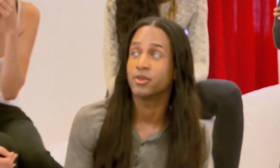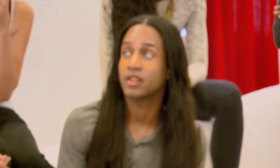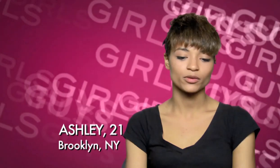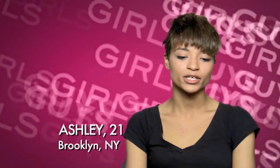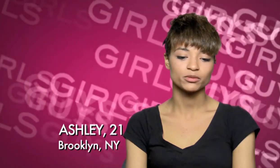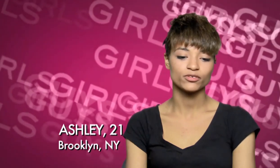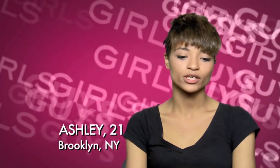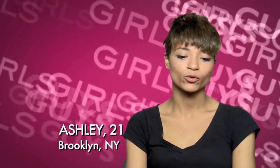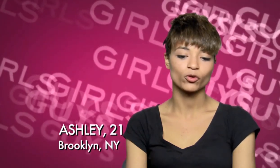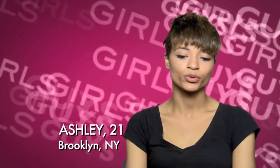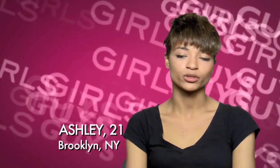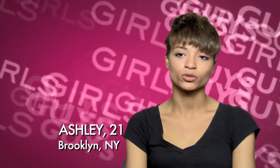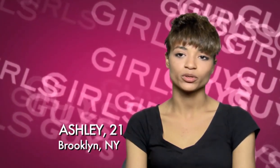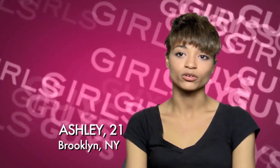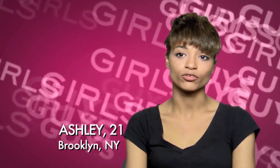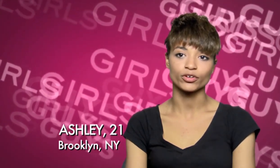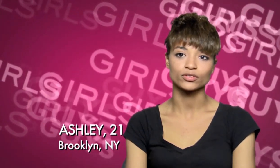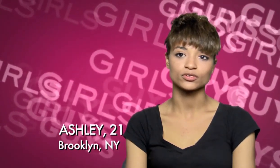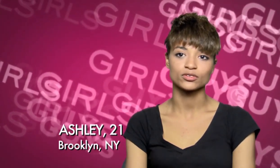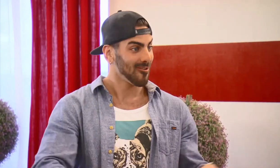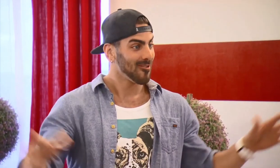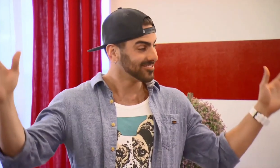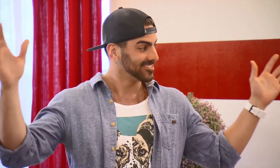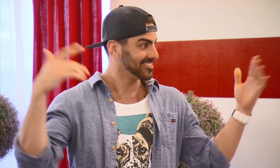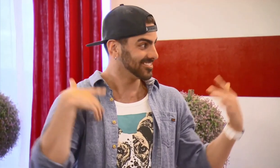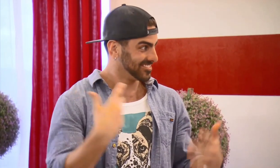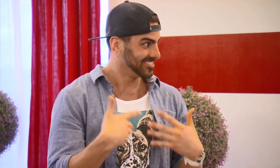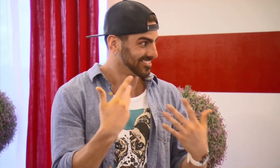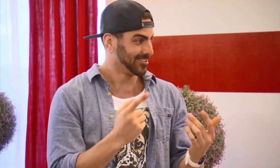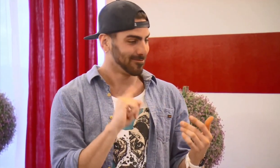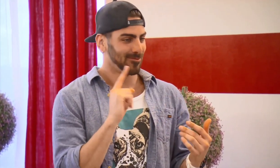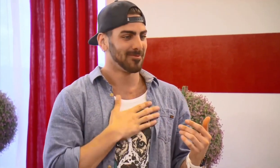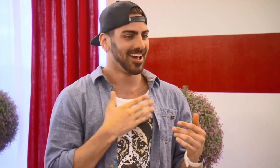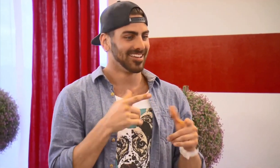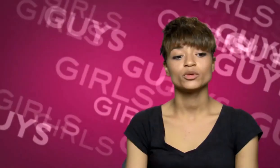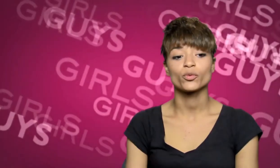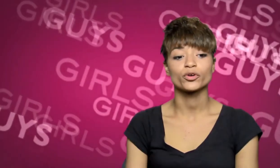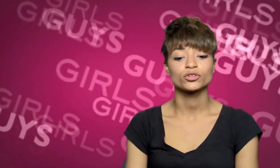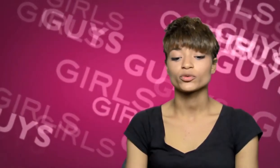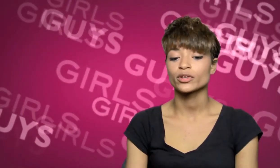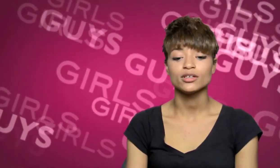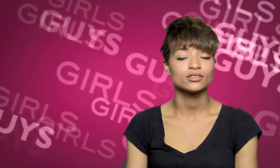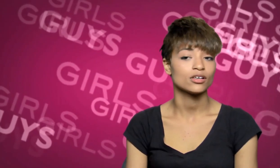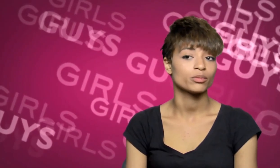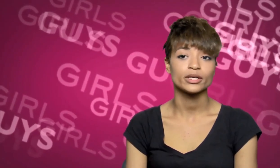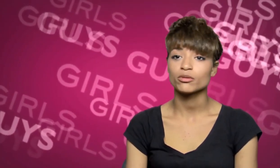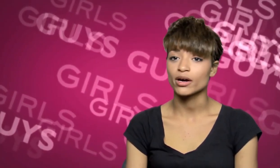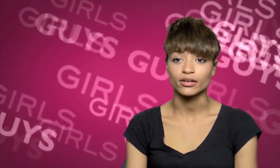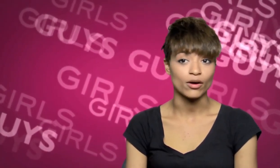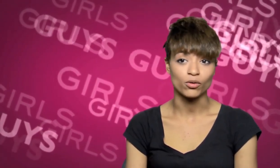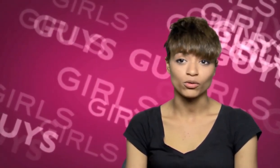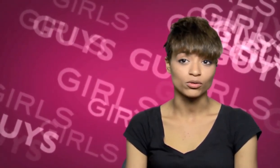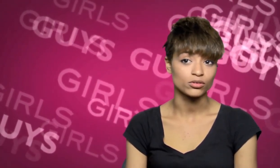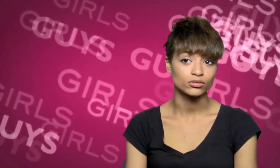It makes me feel like we've all been a little bit ungrateful Nyle, like he's been reading our lips He's been working through it, he doesn't complain about it at all